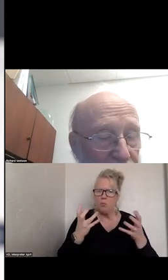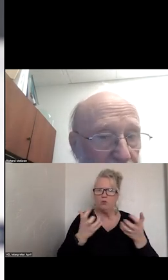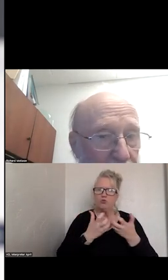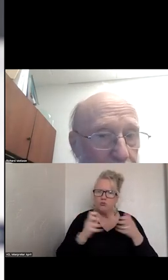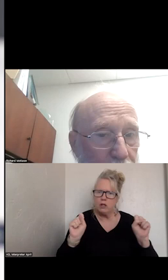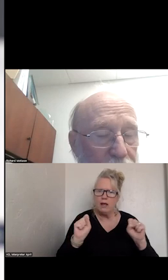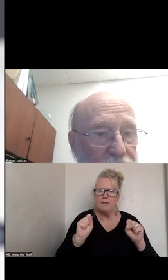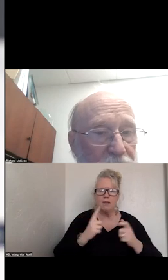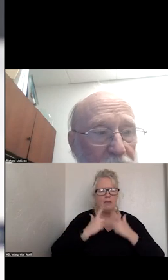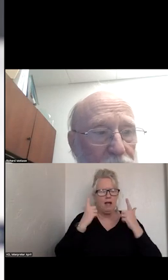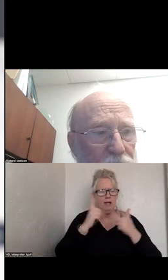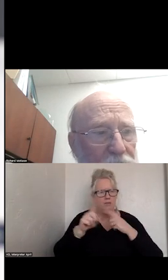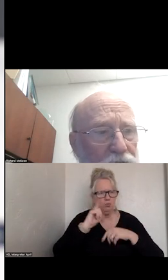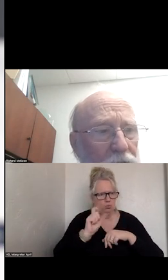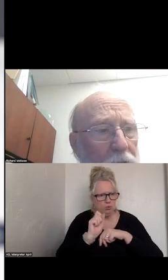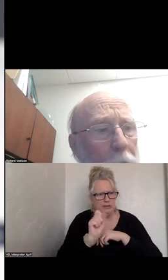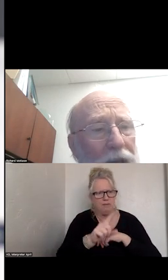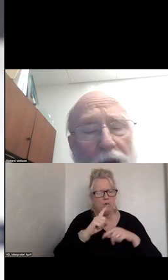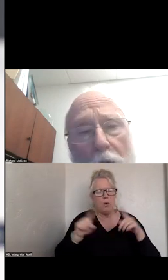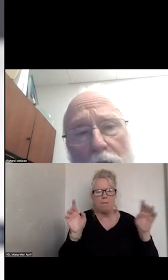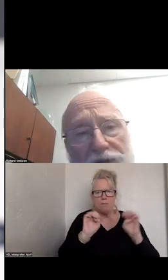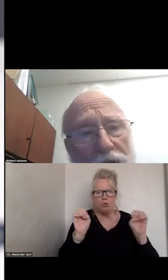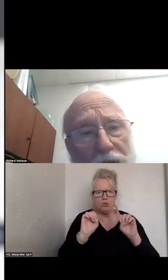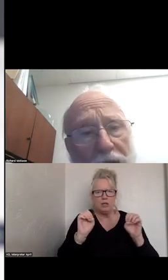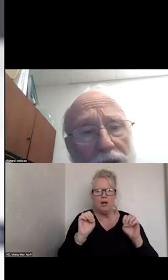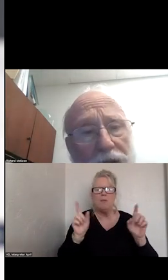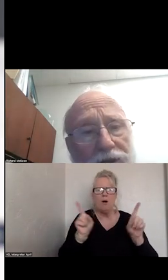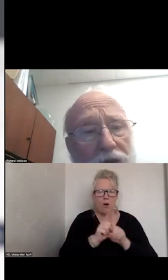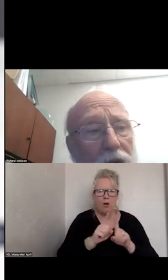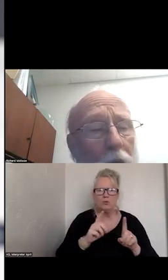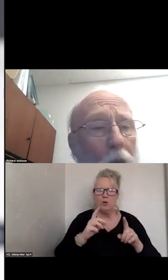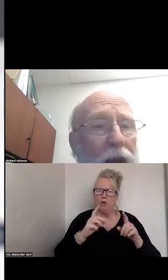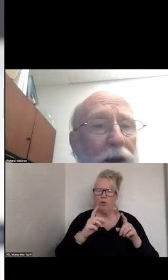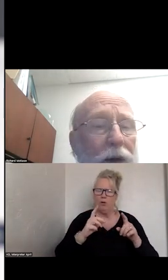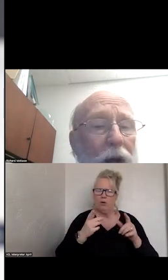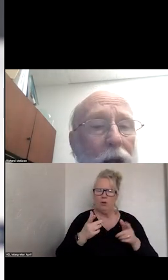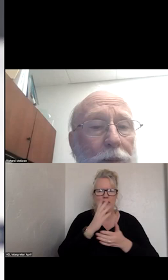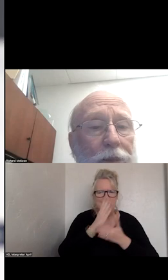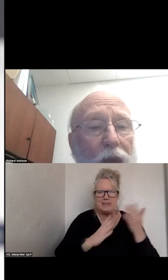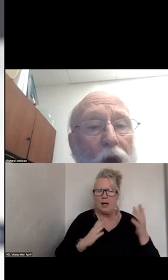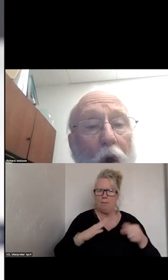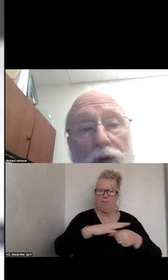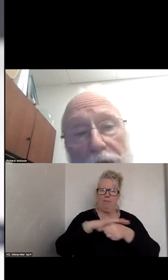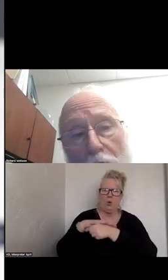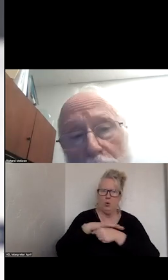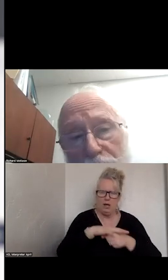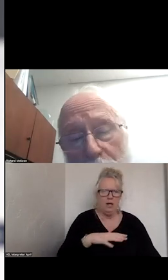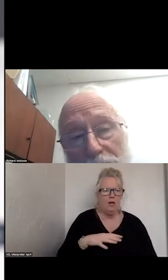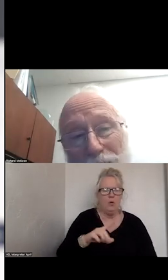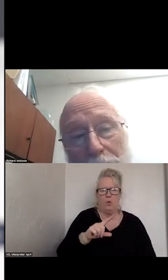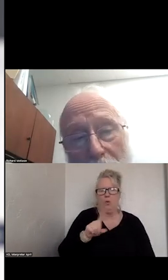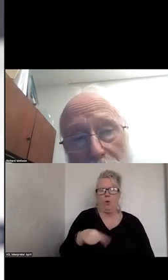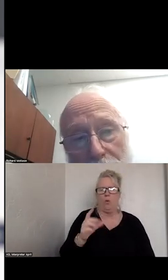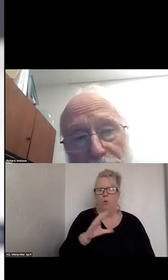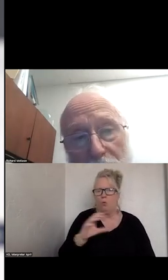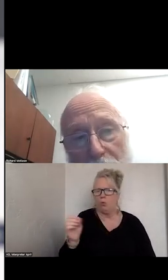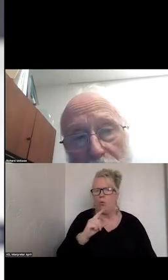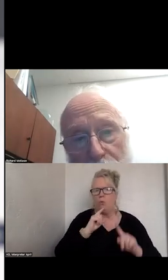SEND AN EMERGENCY INTERVENTION. THERE ARE ALSO LEGALITIES WHERE ONLY CO-RESPONDING MODELS ARE